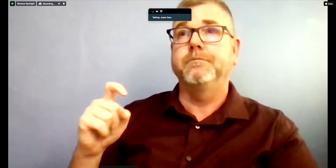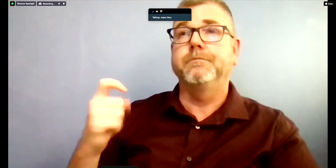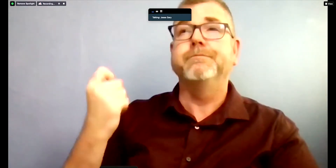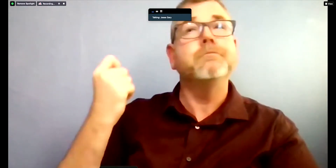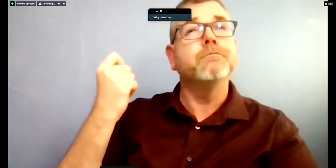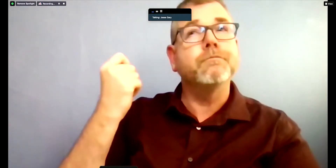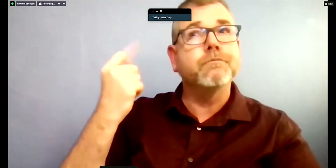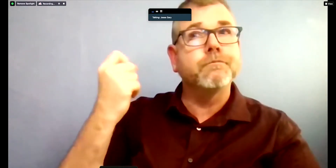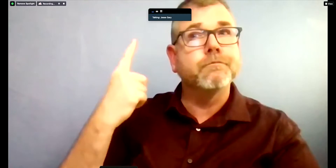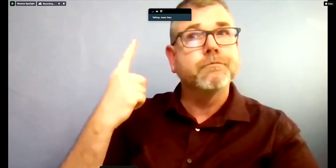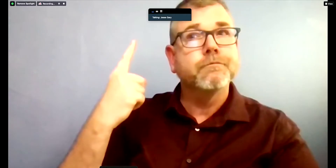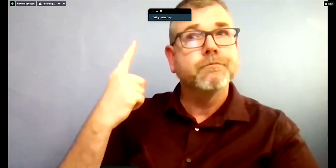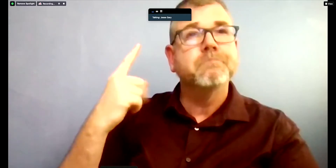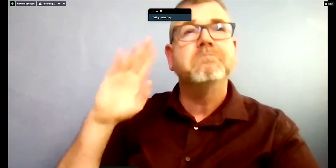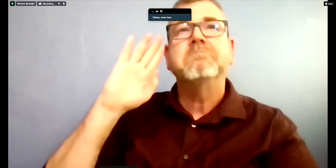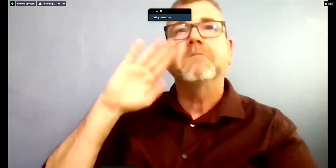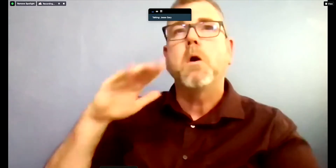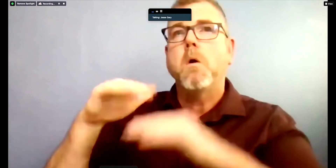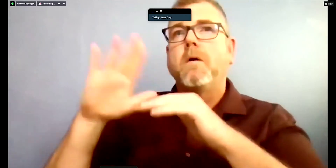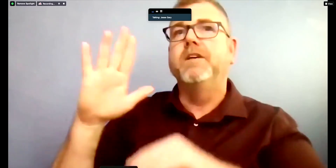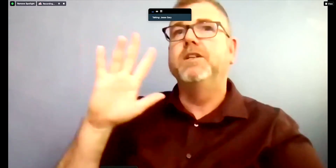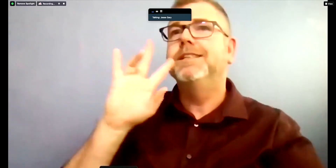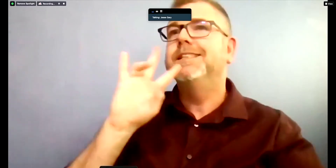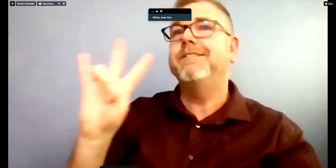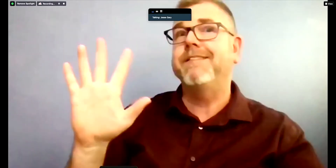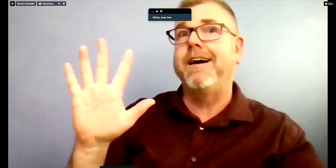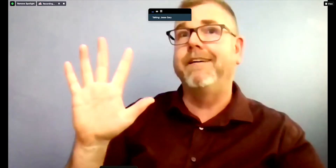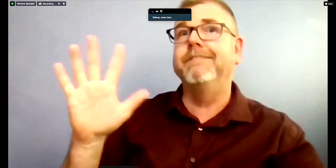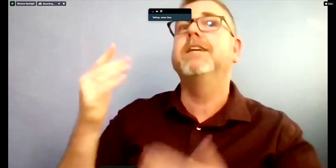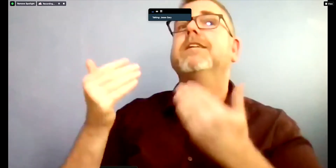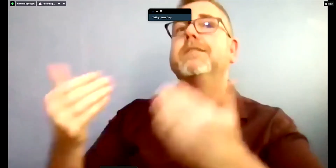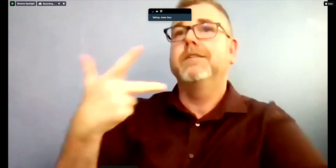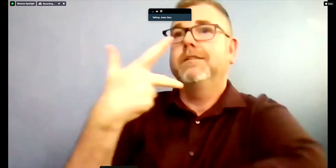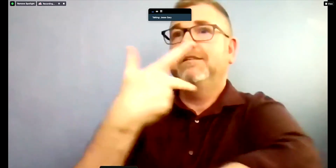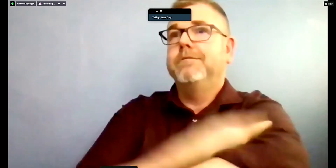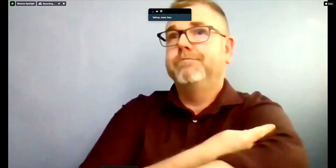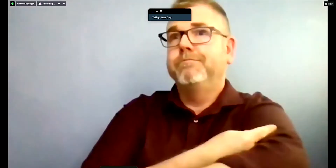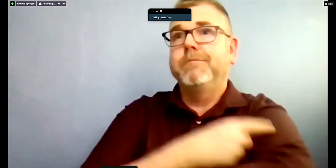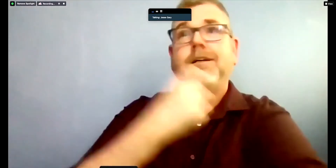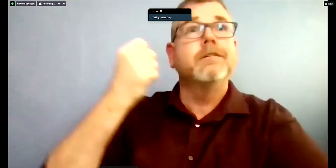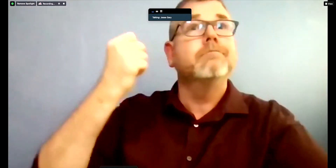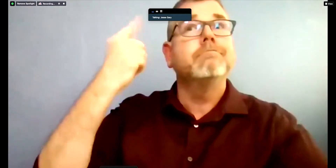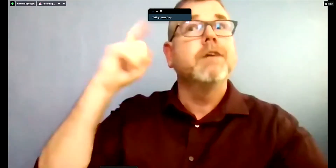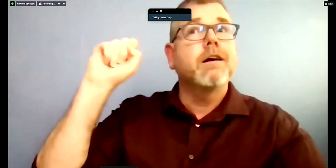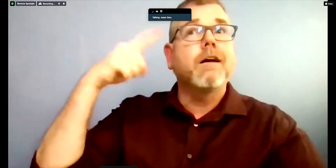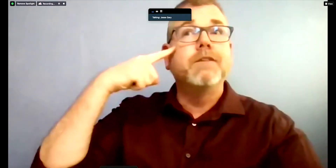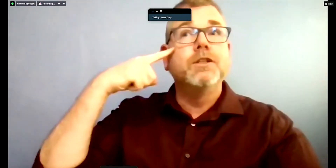but the governor has as mandated that now people 65 and older can get vaccinated. How